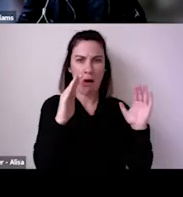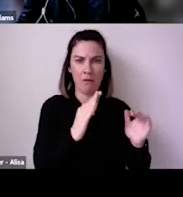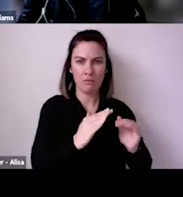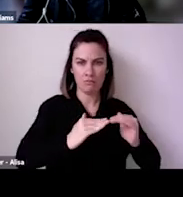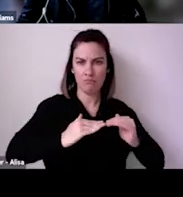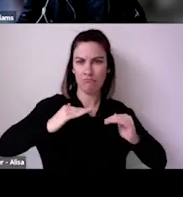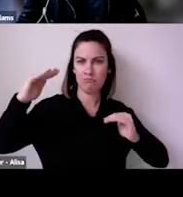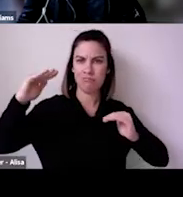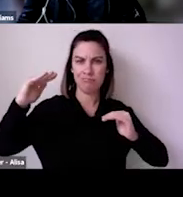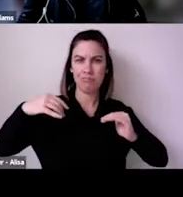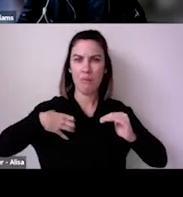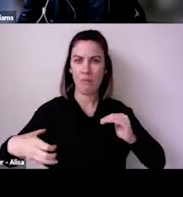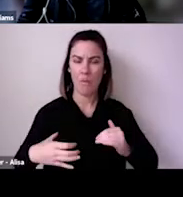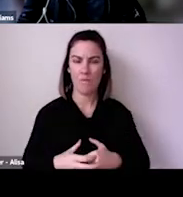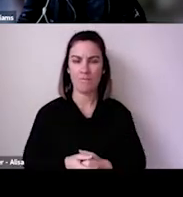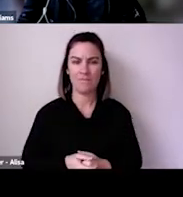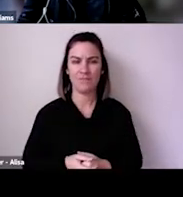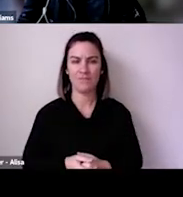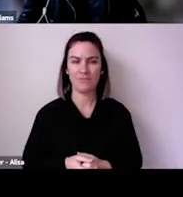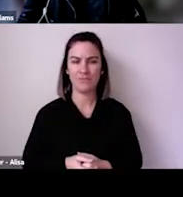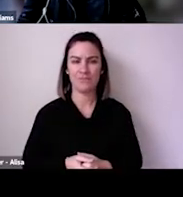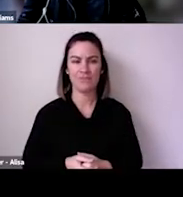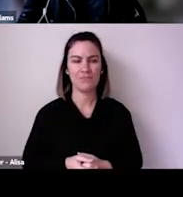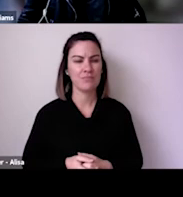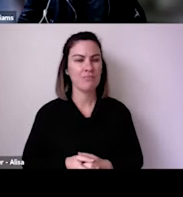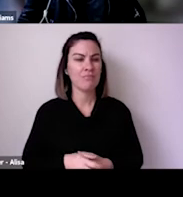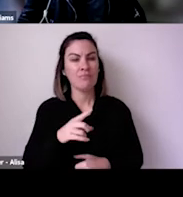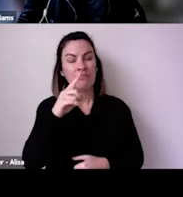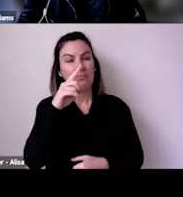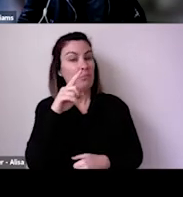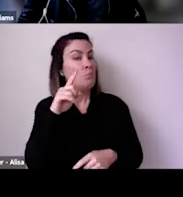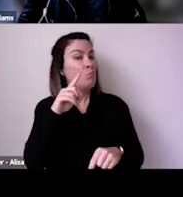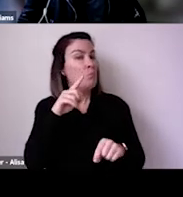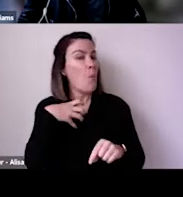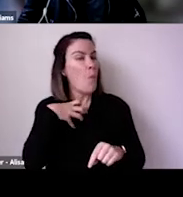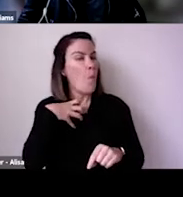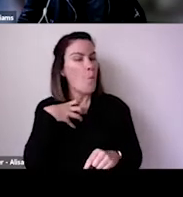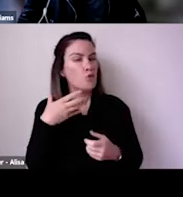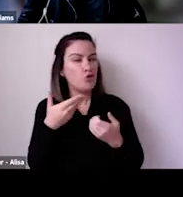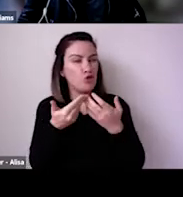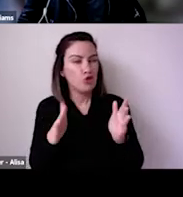so people there had been traumatised early and then that shifted to the west coast.